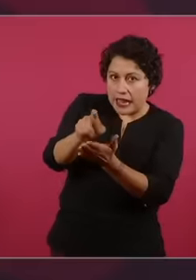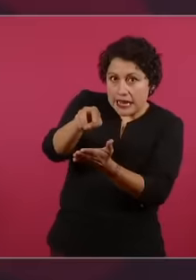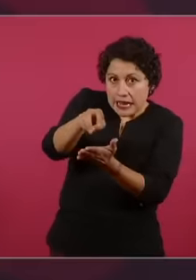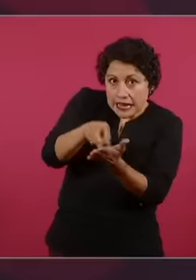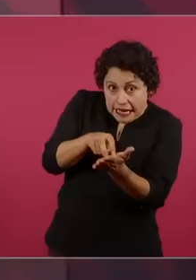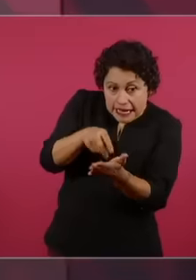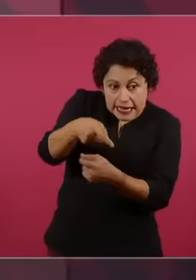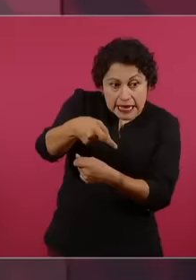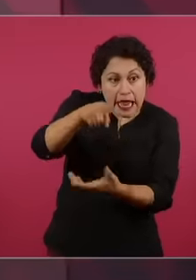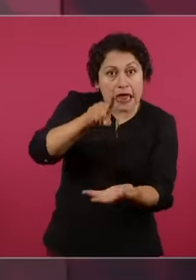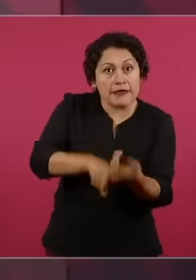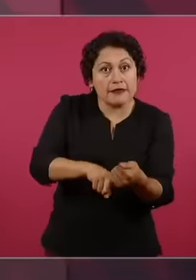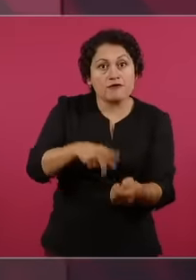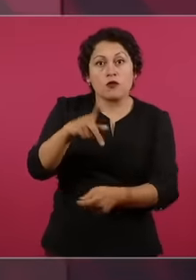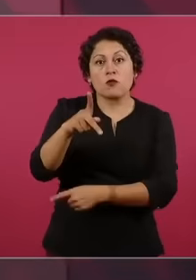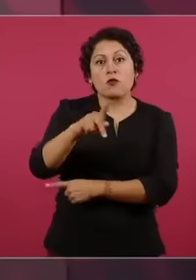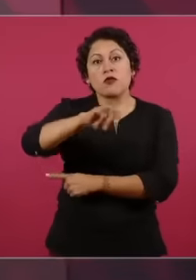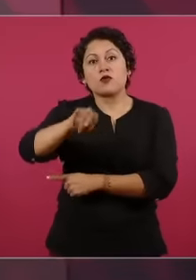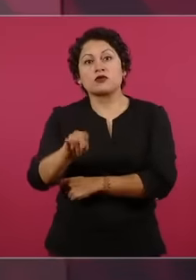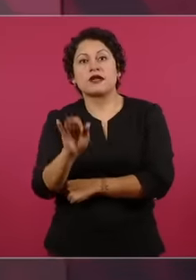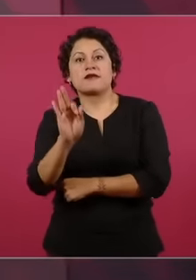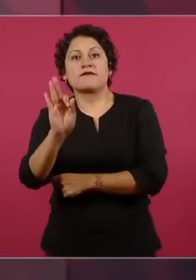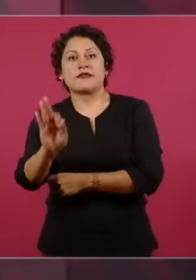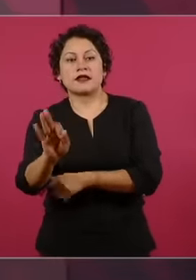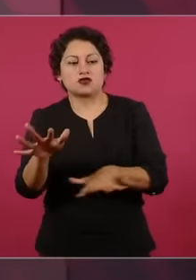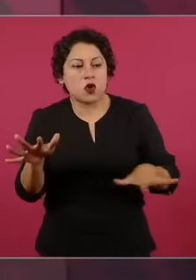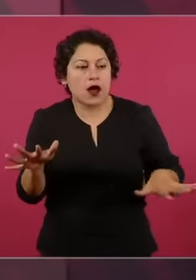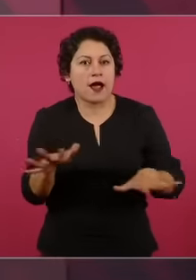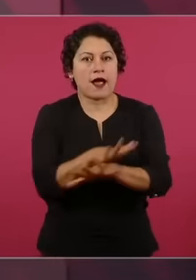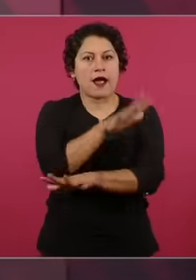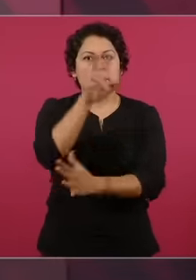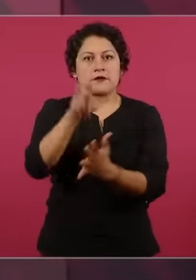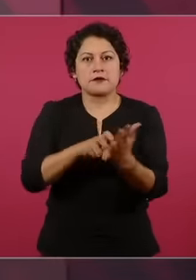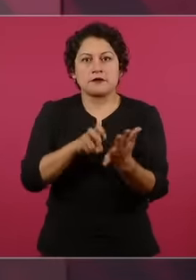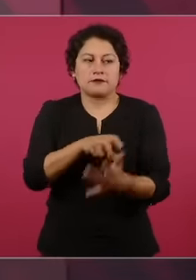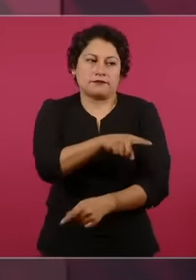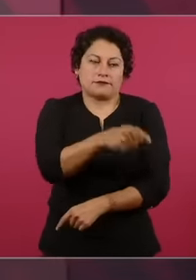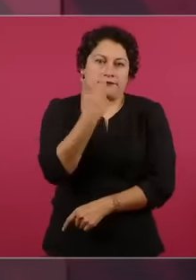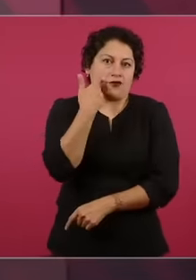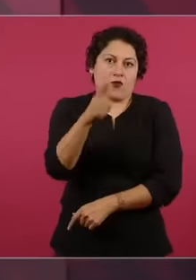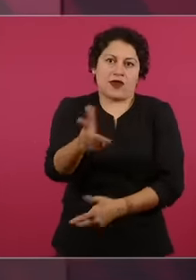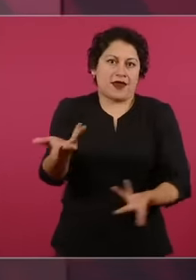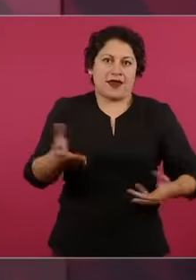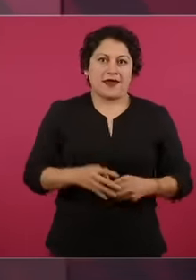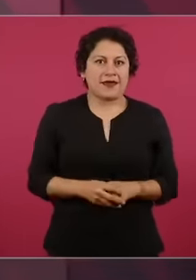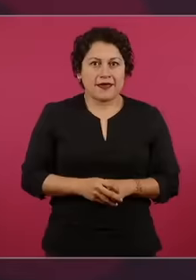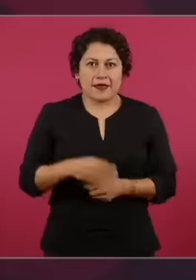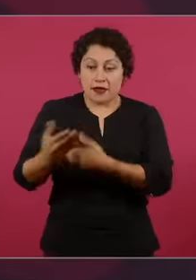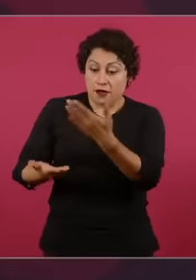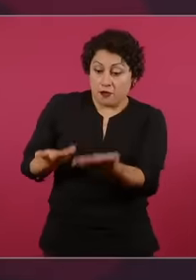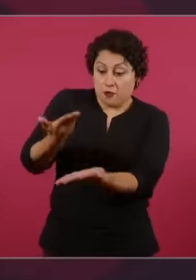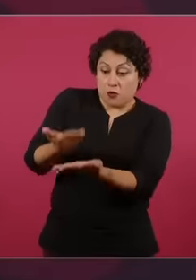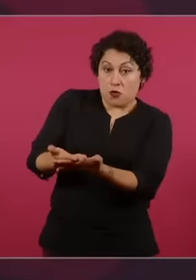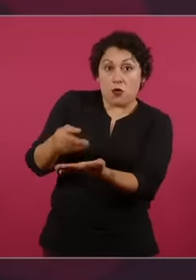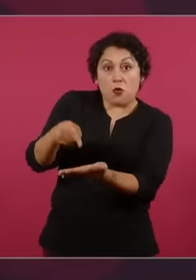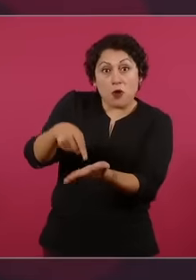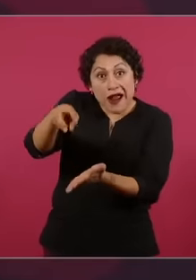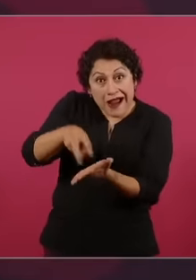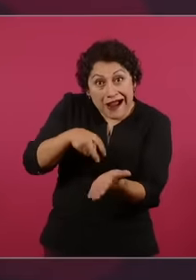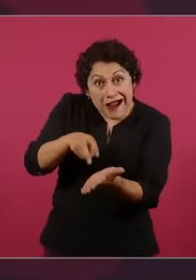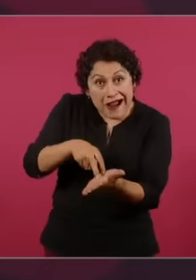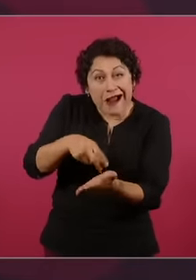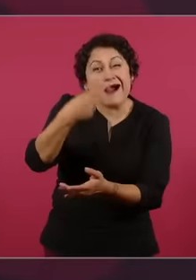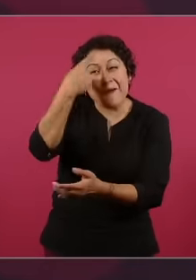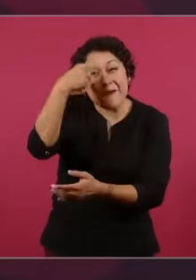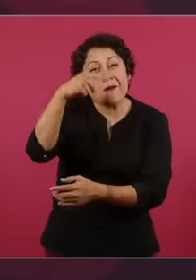is at the service of the people not at the service of a rapacious minority